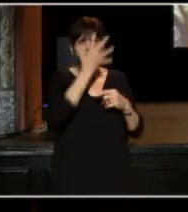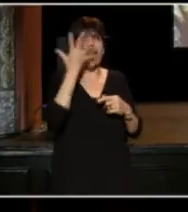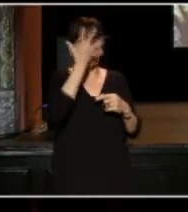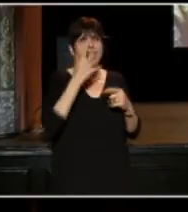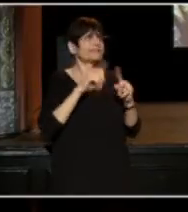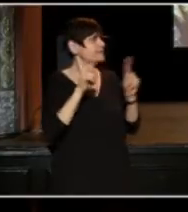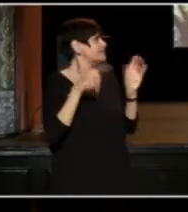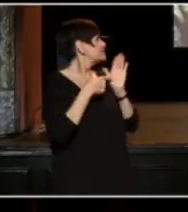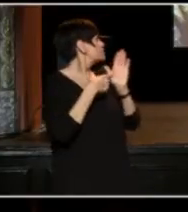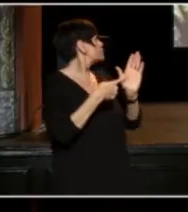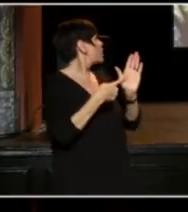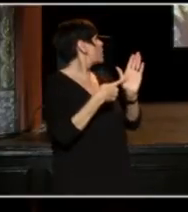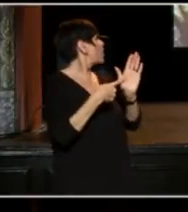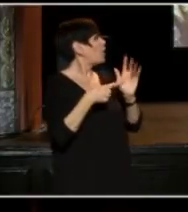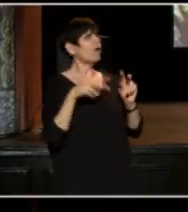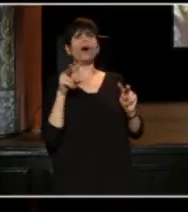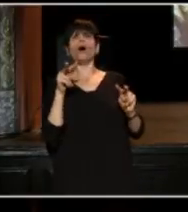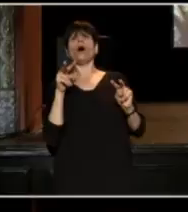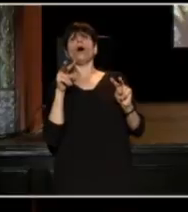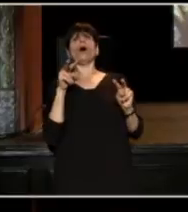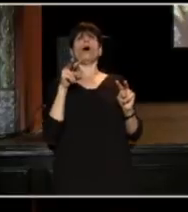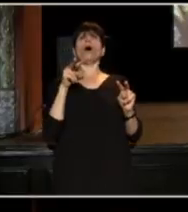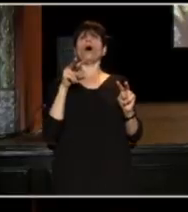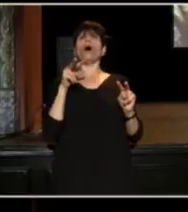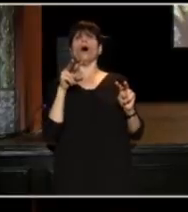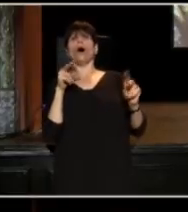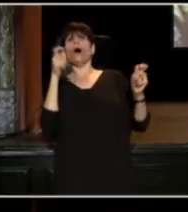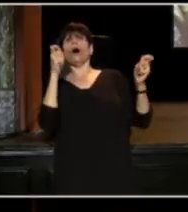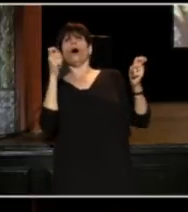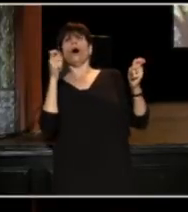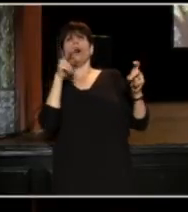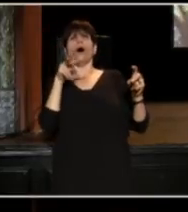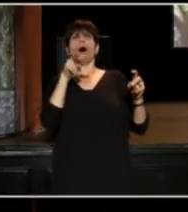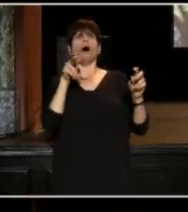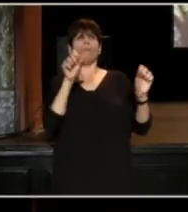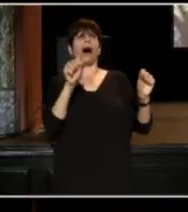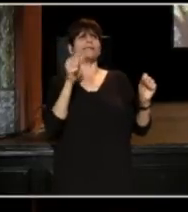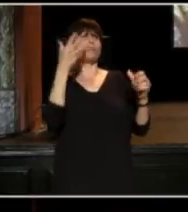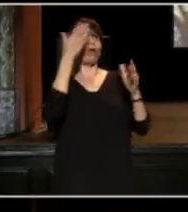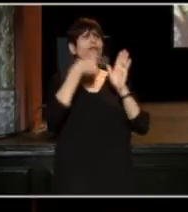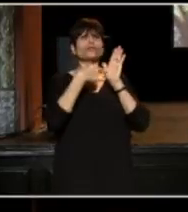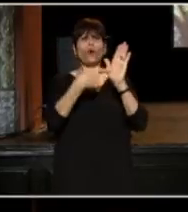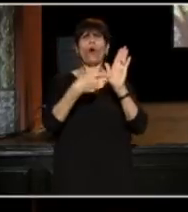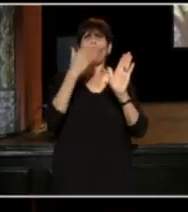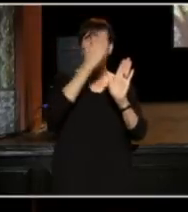that are possible according to science.